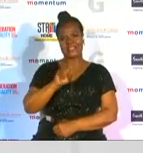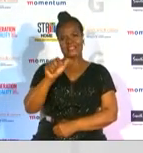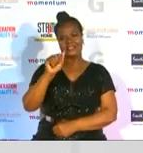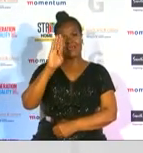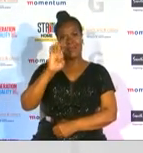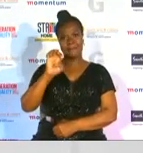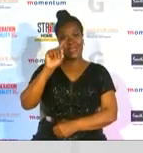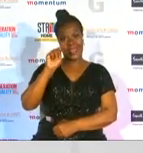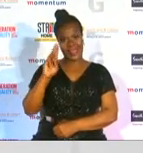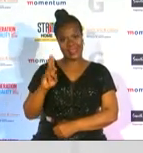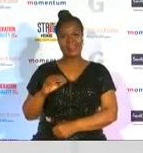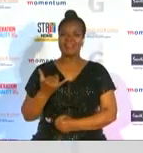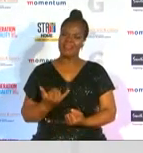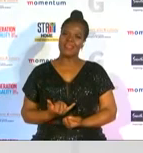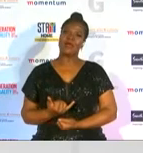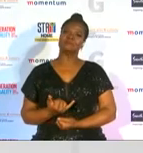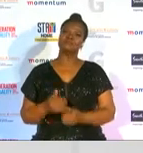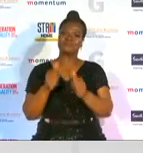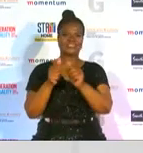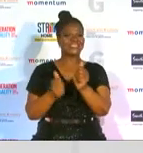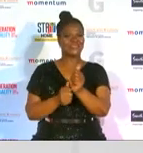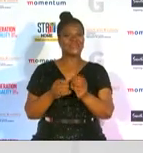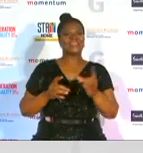we welcome back deputy director of general over the